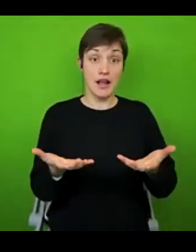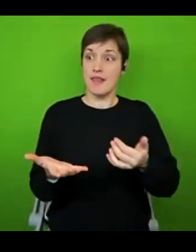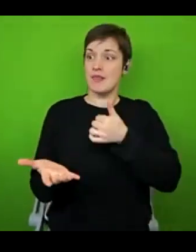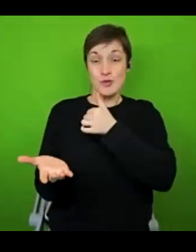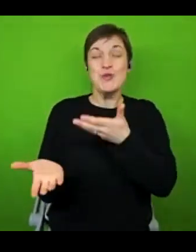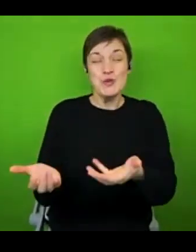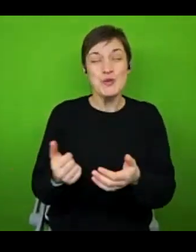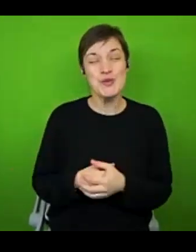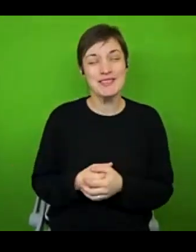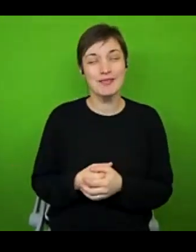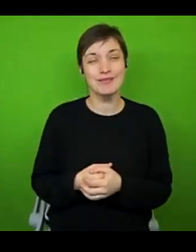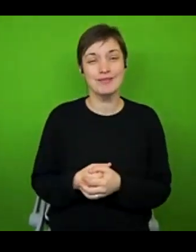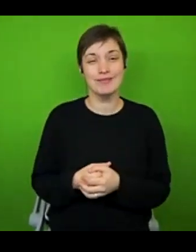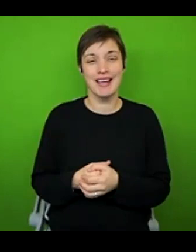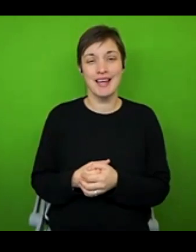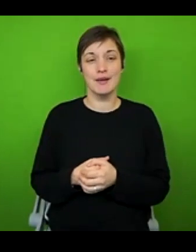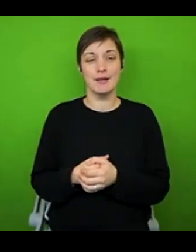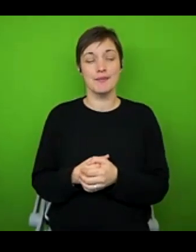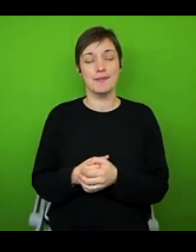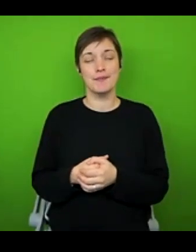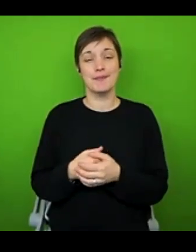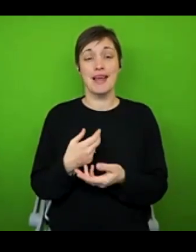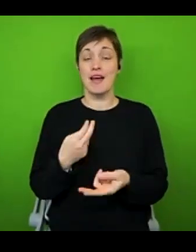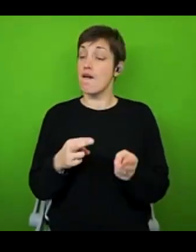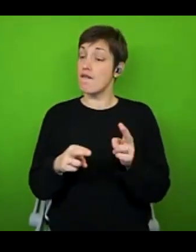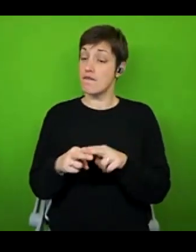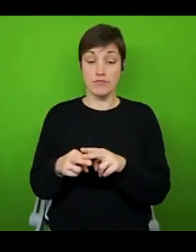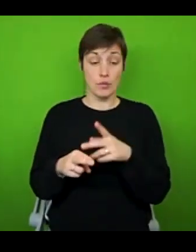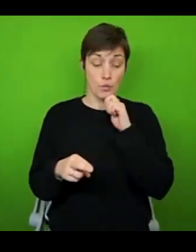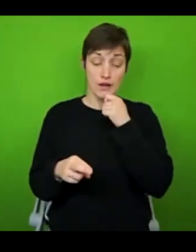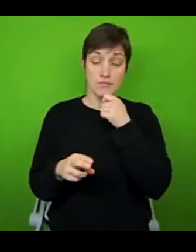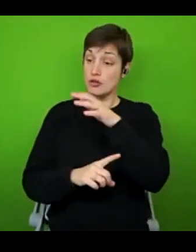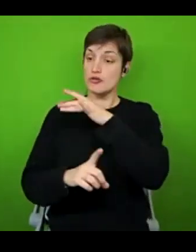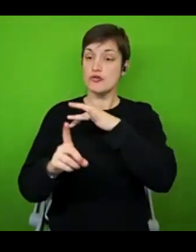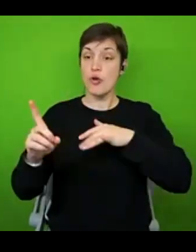doesn't have to be just medical, if mobility aids are going to improve the social side of your life or the